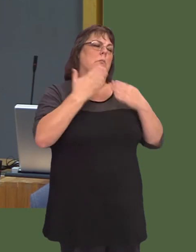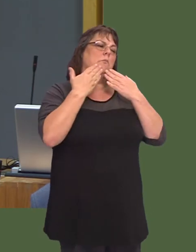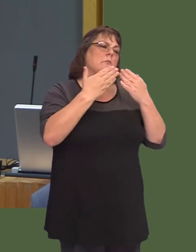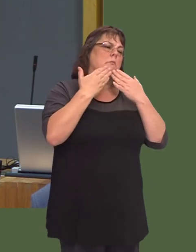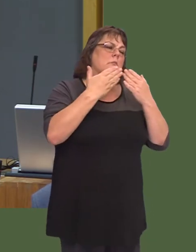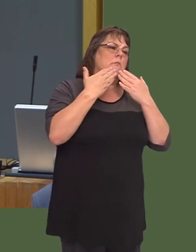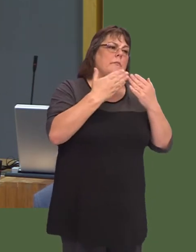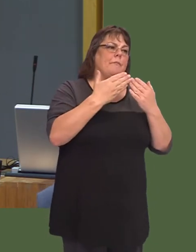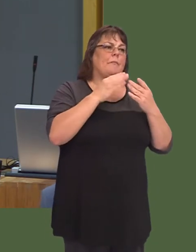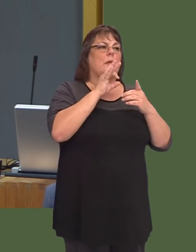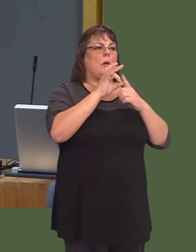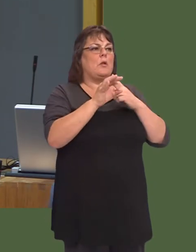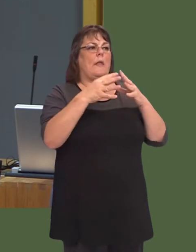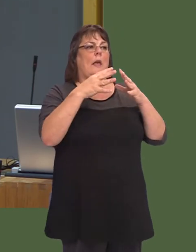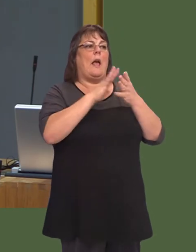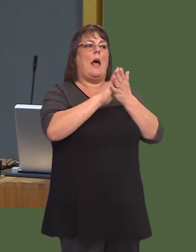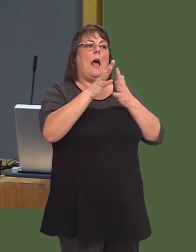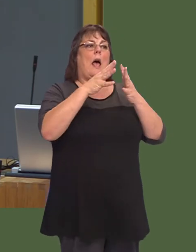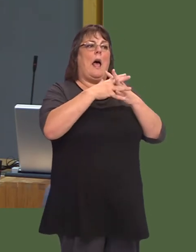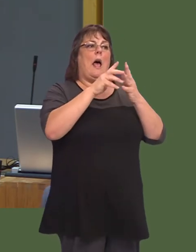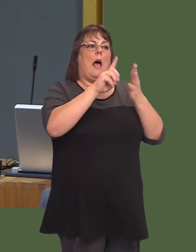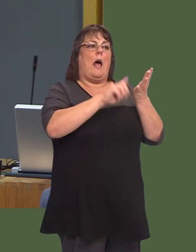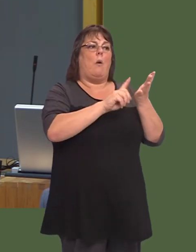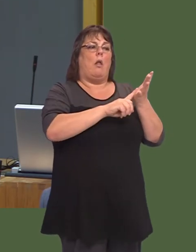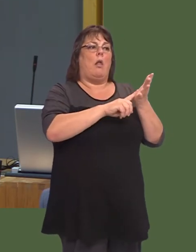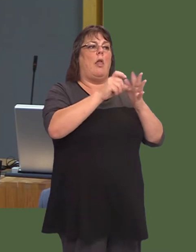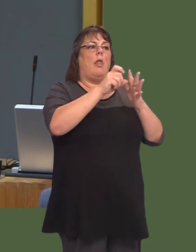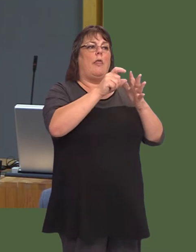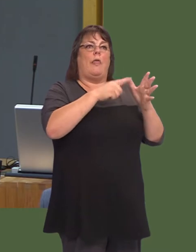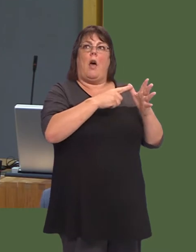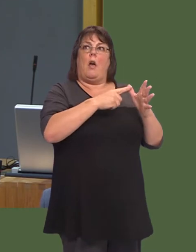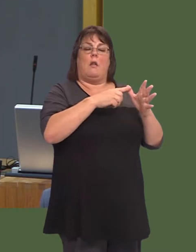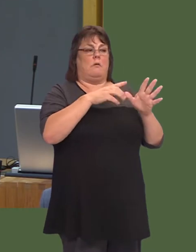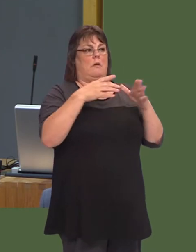Ond, maeín rhaid cydnabodóac maeír Gweinidog wedi cydnabod hyn wrthyf mewn ateb i gwestiwn